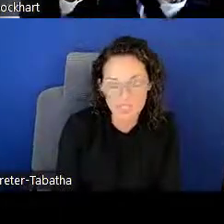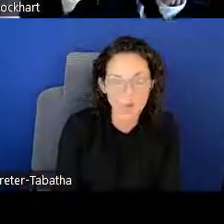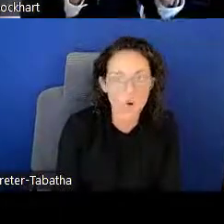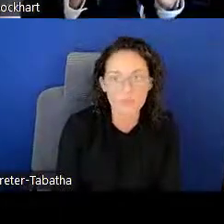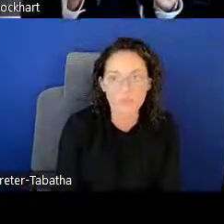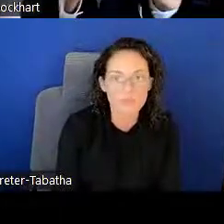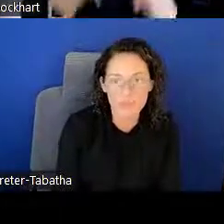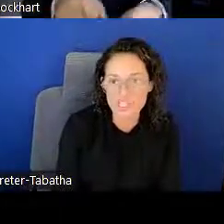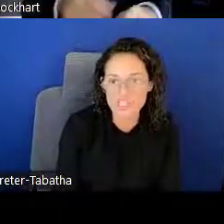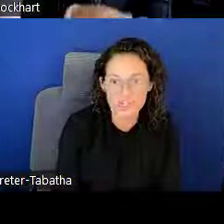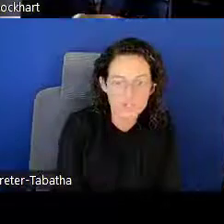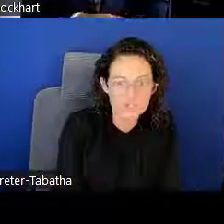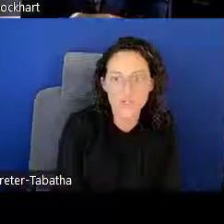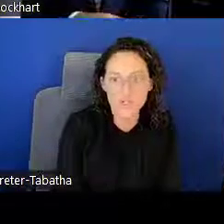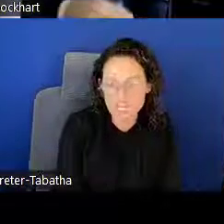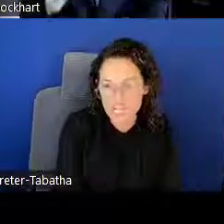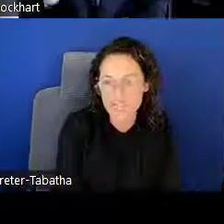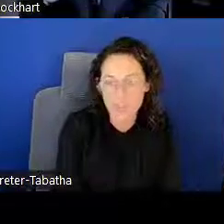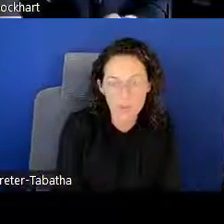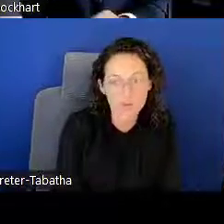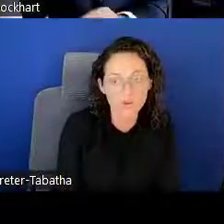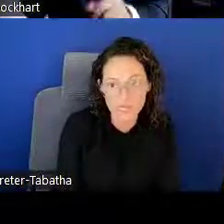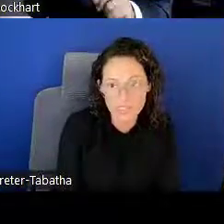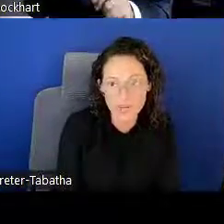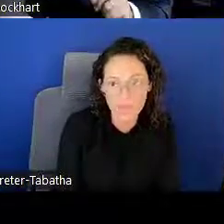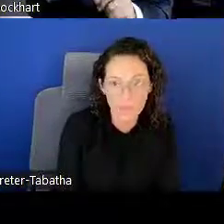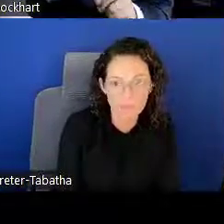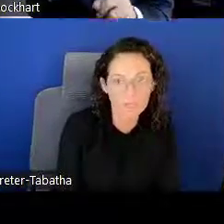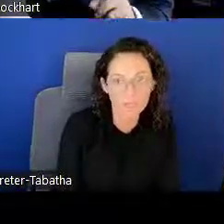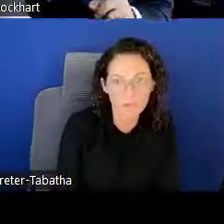So research projects from other grants are applicable,